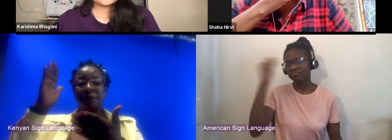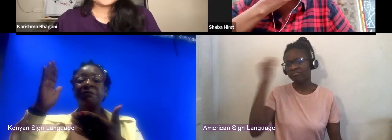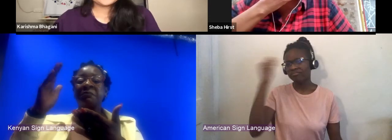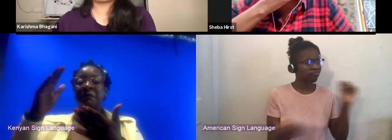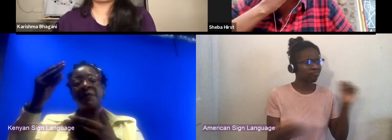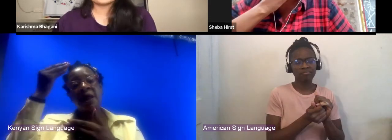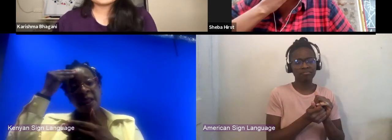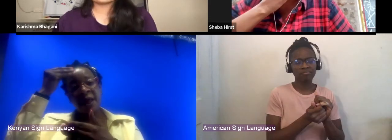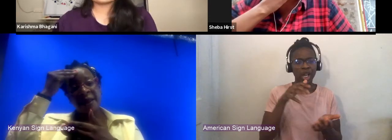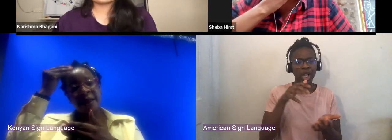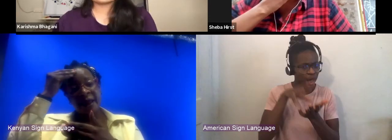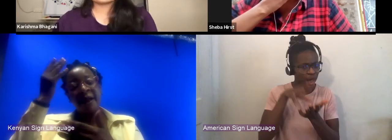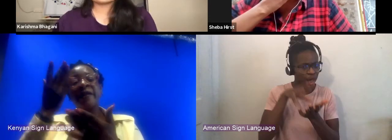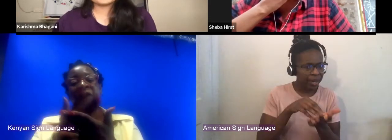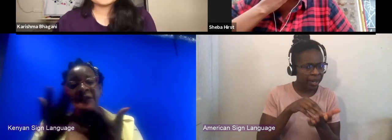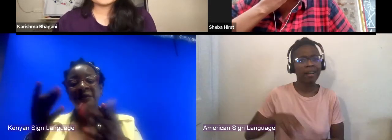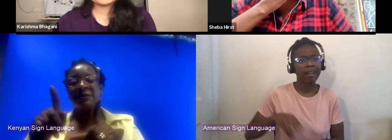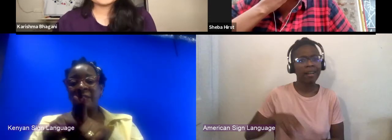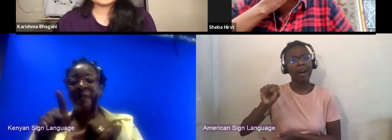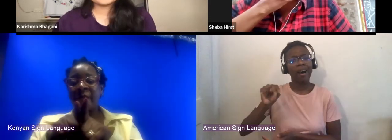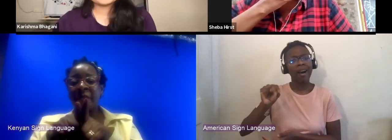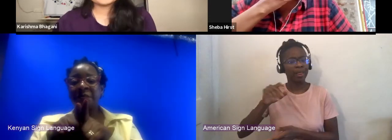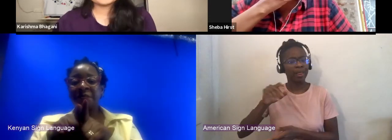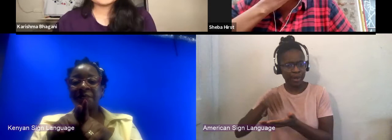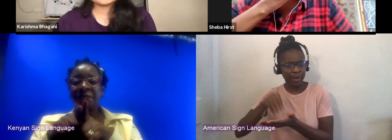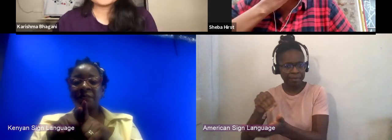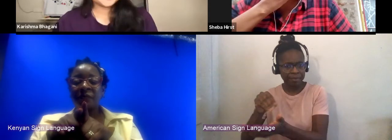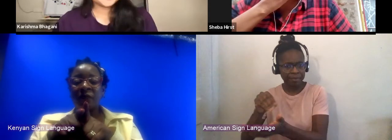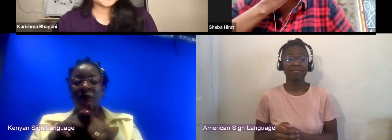And while it's terrifying it's also has opened up